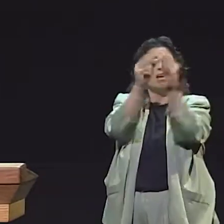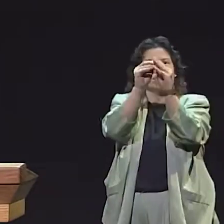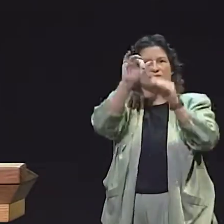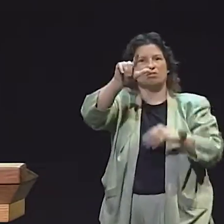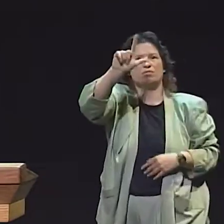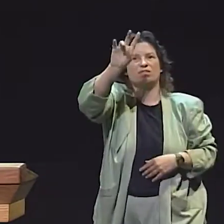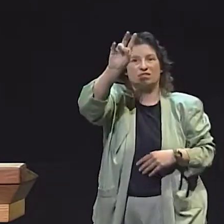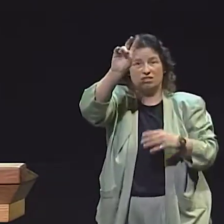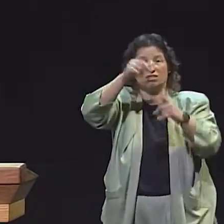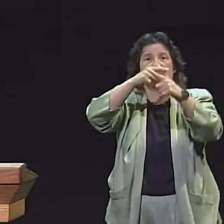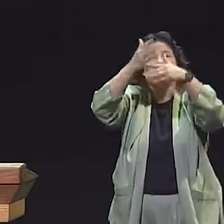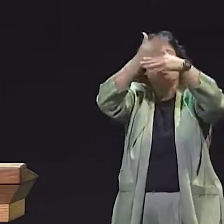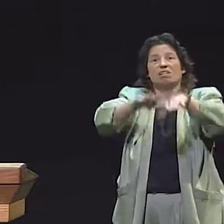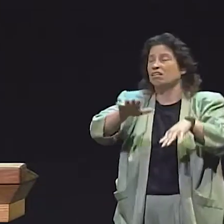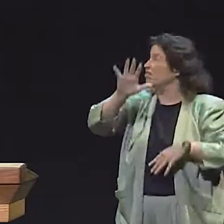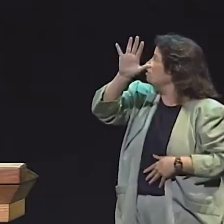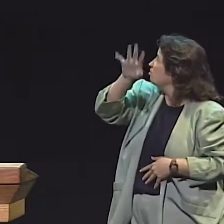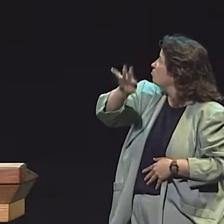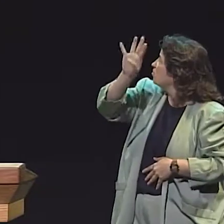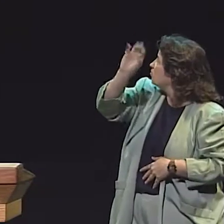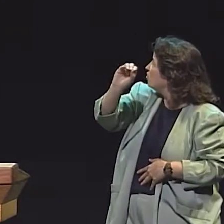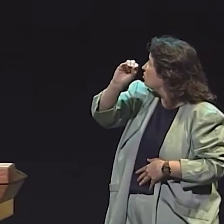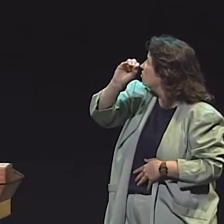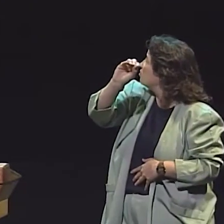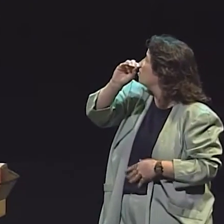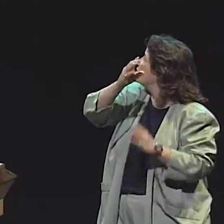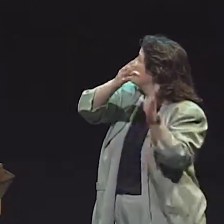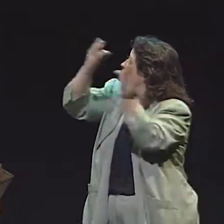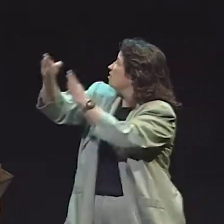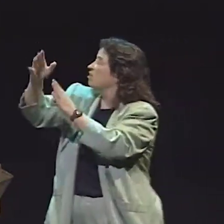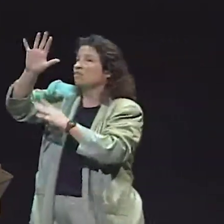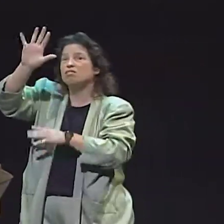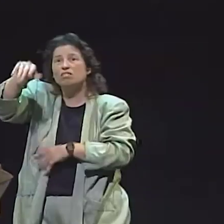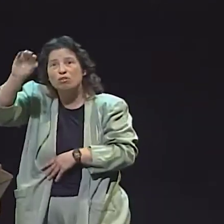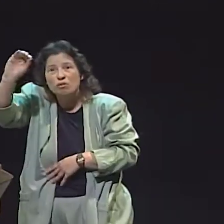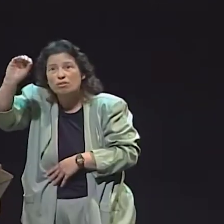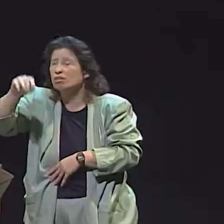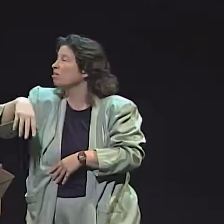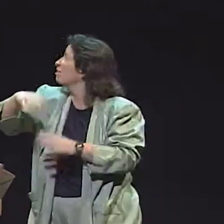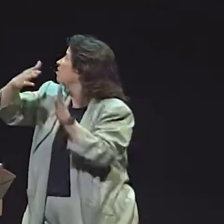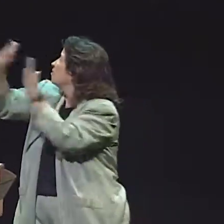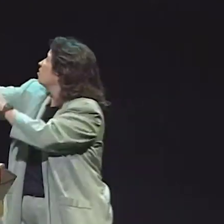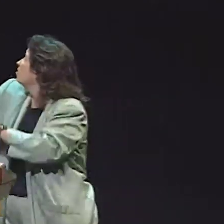AND SEE THE COMPARISON OF HOW MUCH WAS--